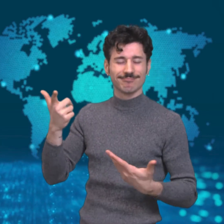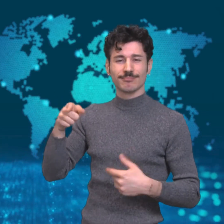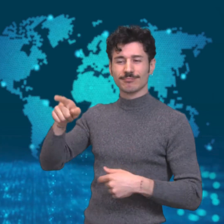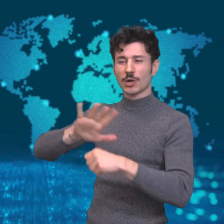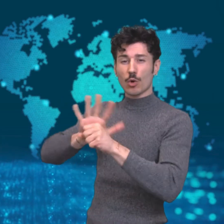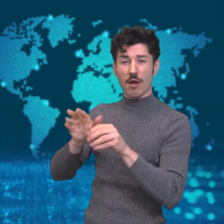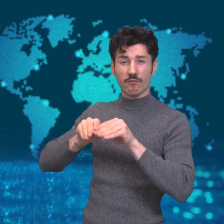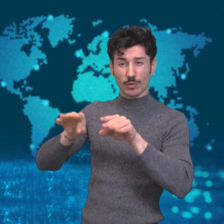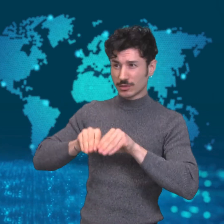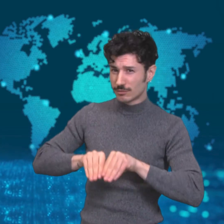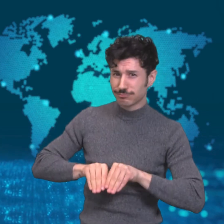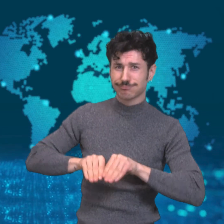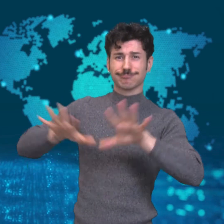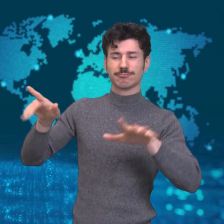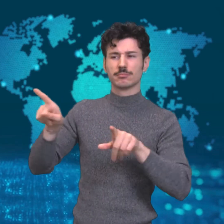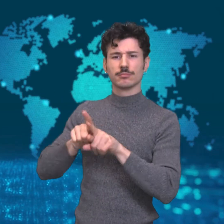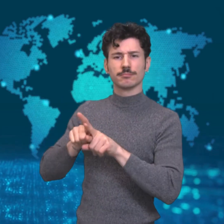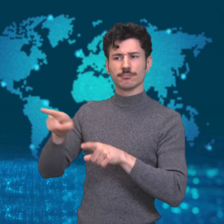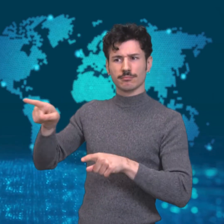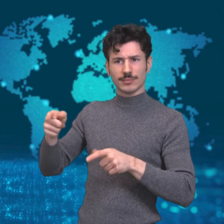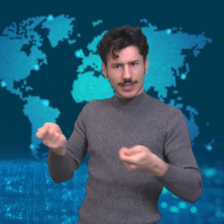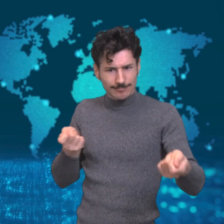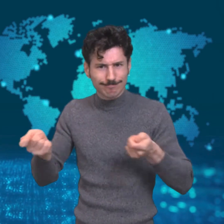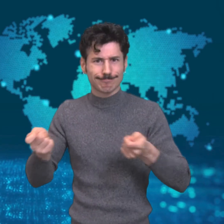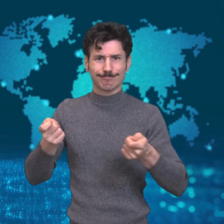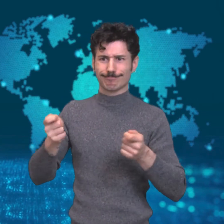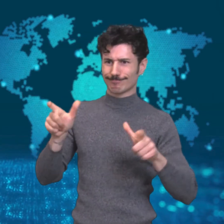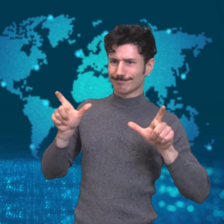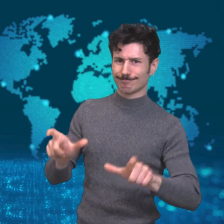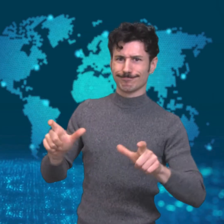US President Trump blamed China for failing to